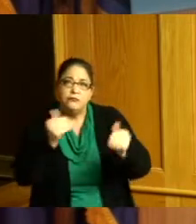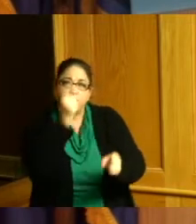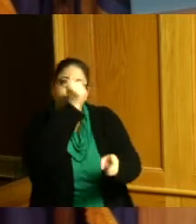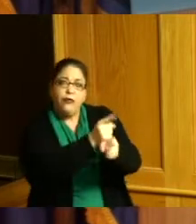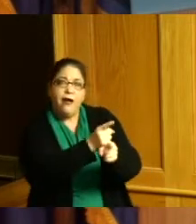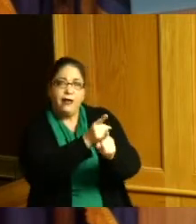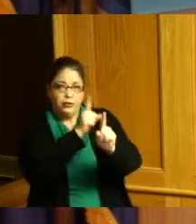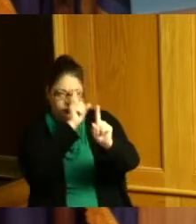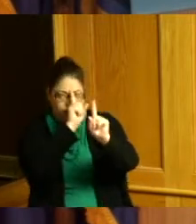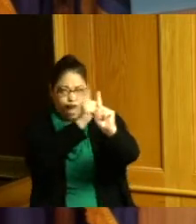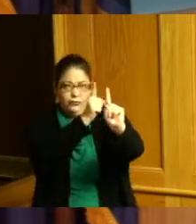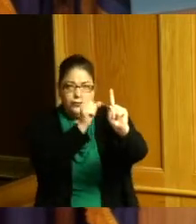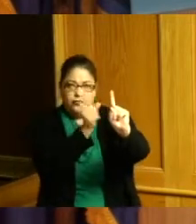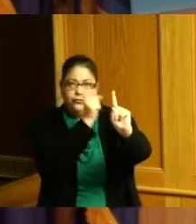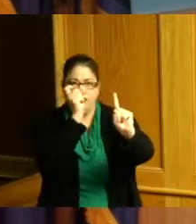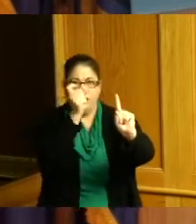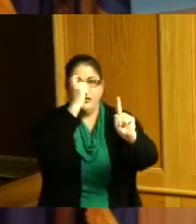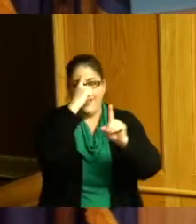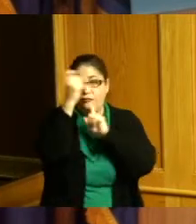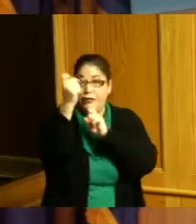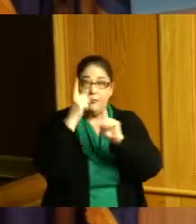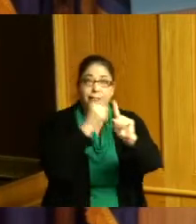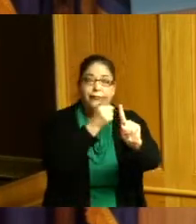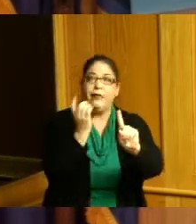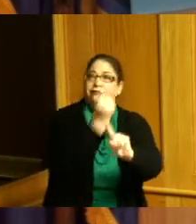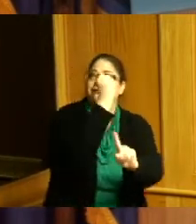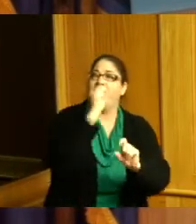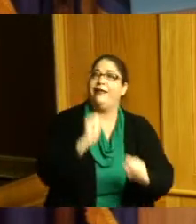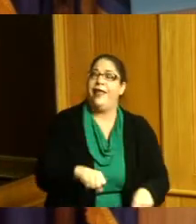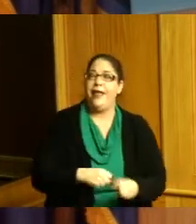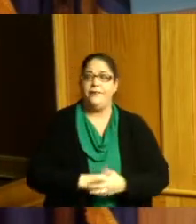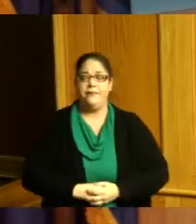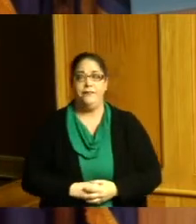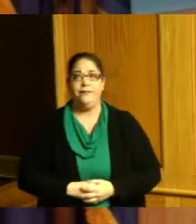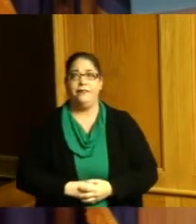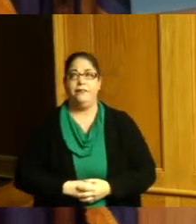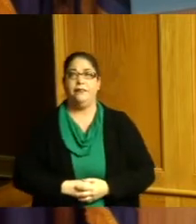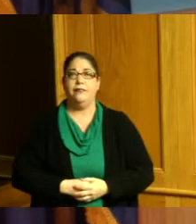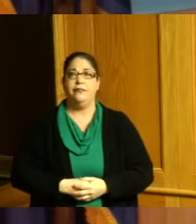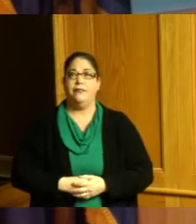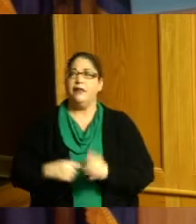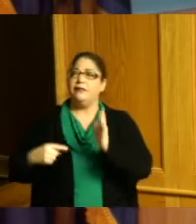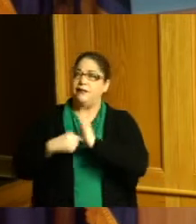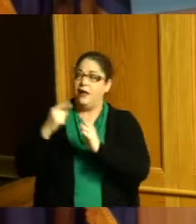things because sometimes when we get we will die they they're very popular but when they're alive